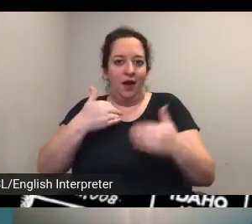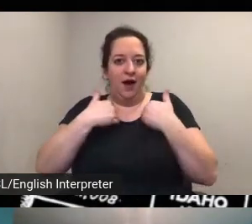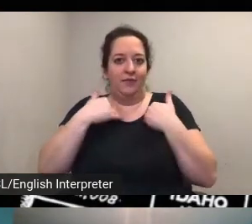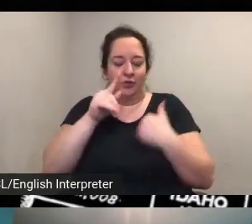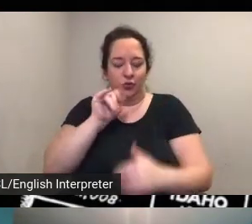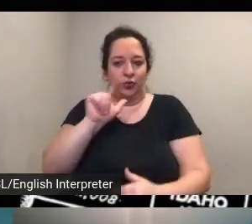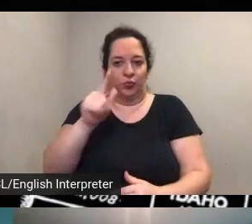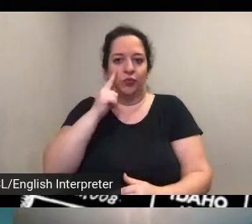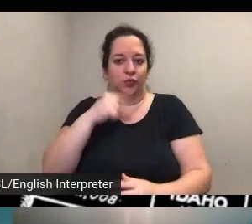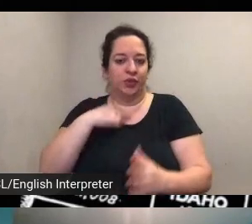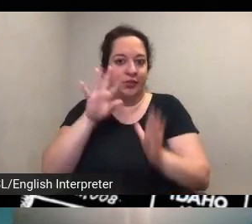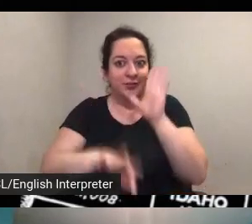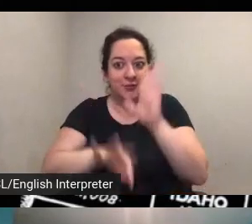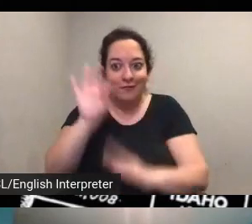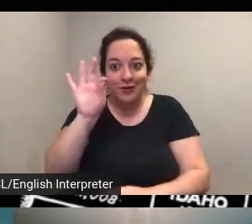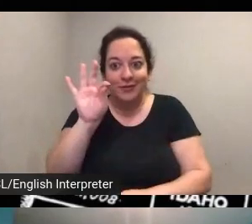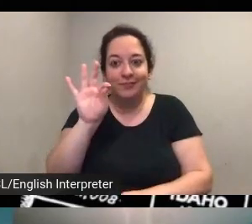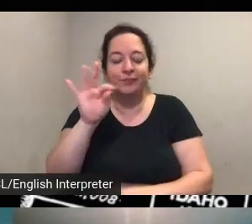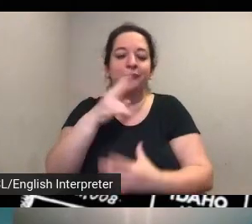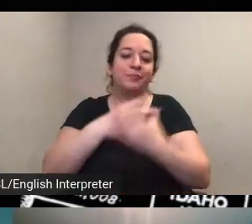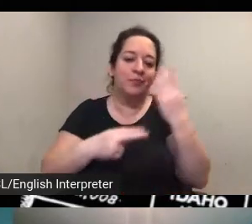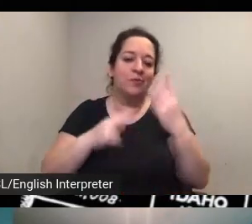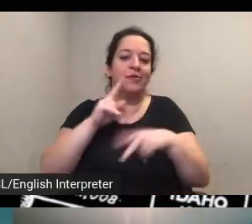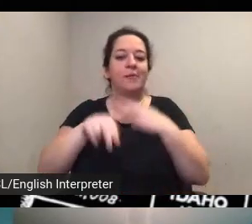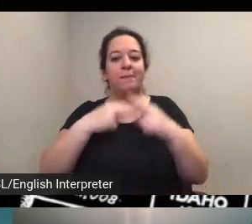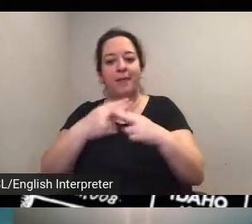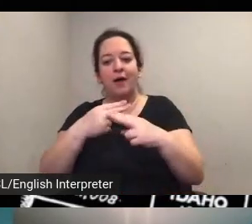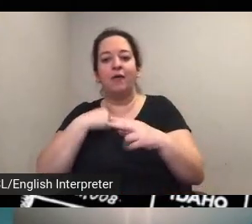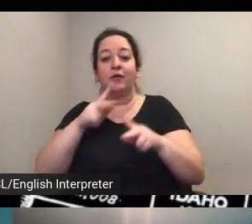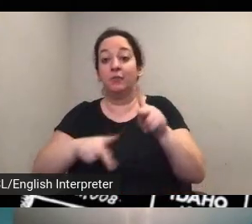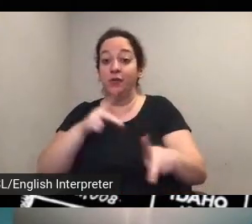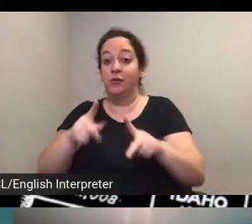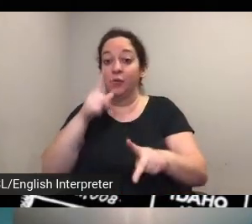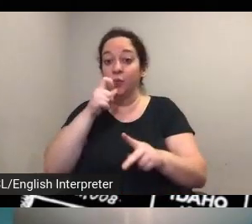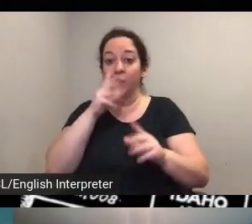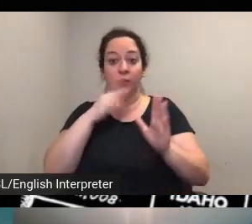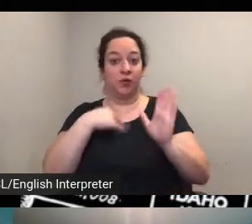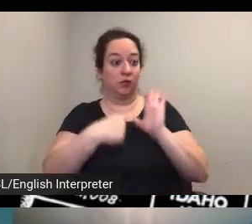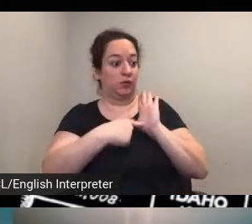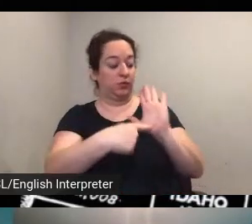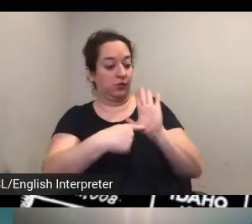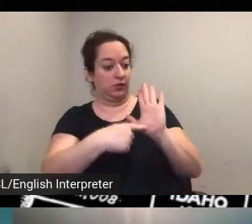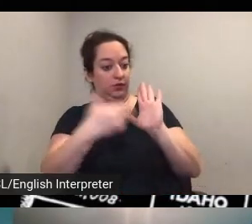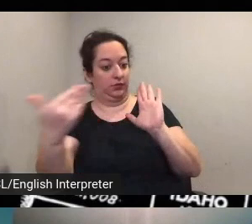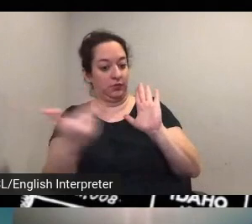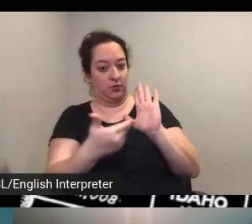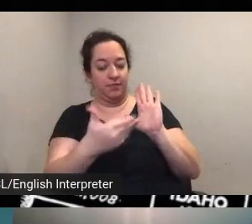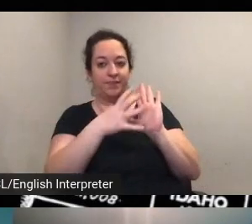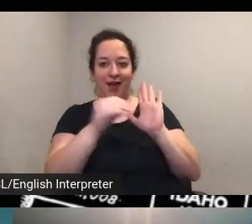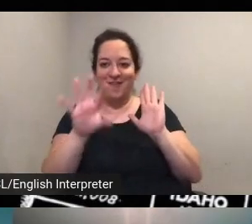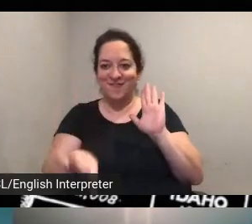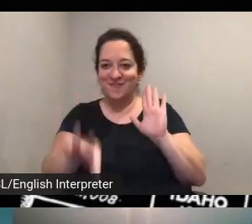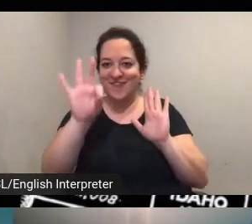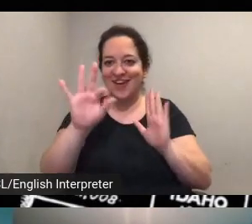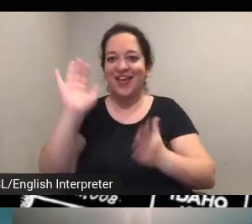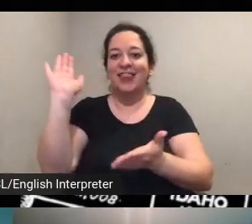um you know both in terms of the people that we've represented on there and like for example finding lesser-known suffrage activists